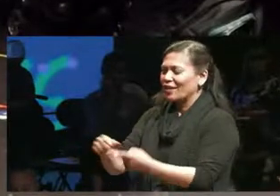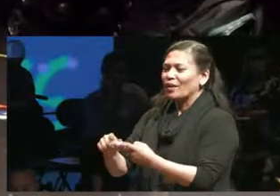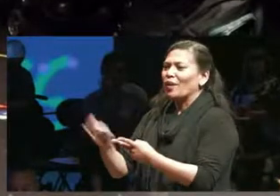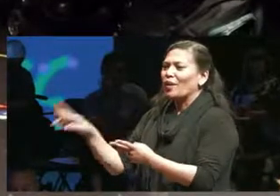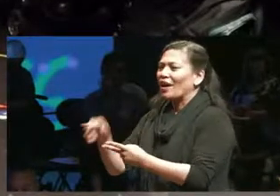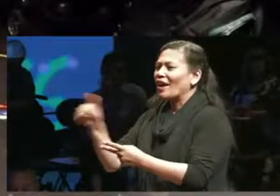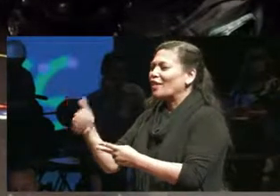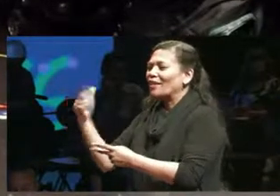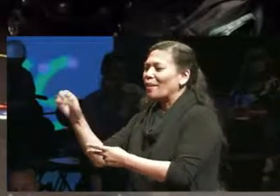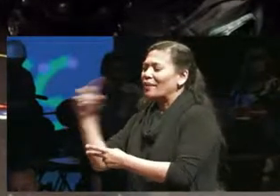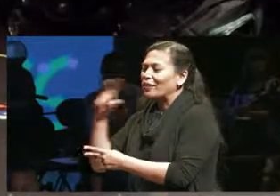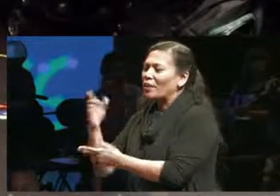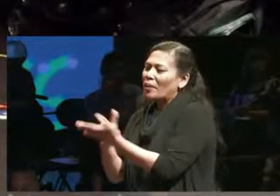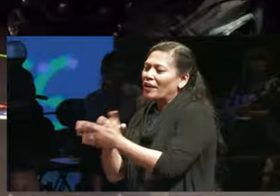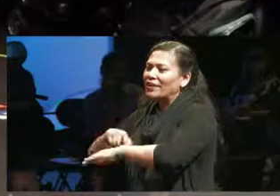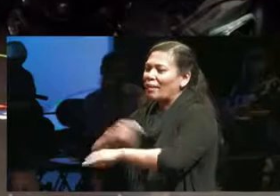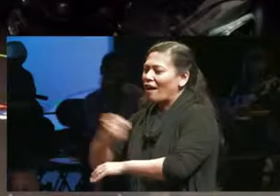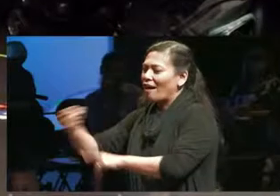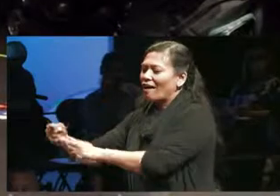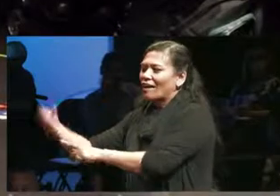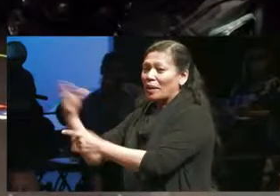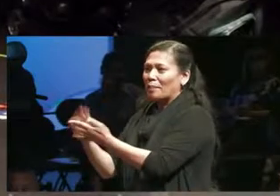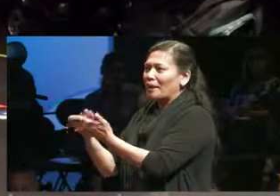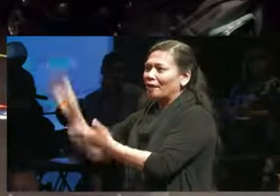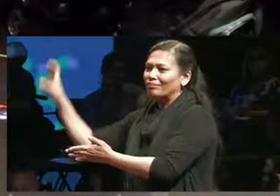six months and then stays at the organization when your contract is over